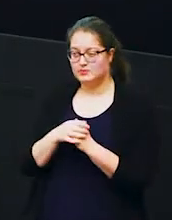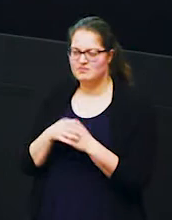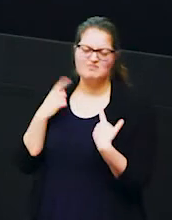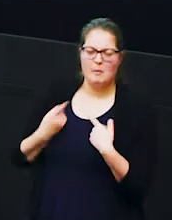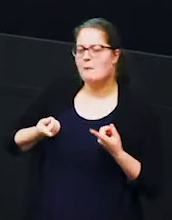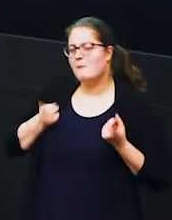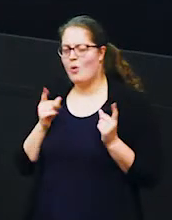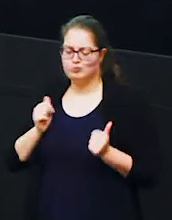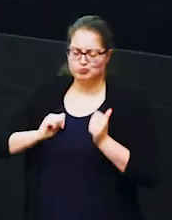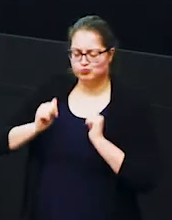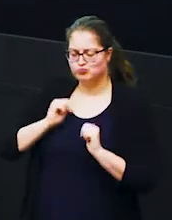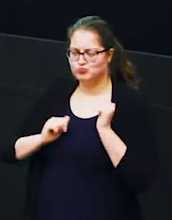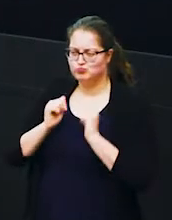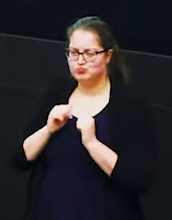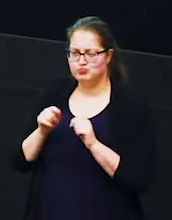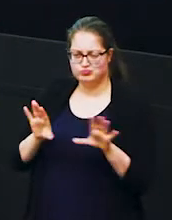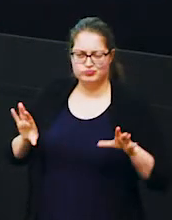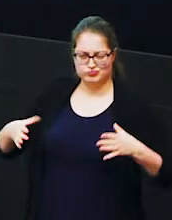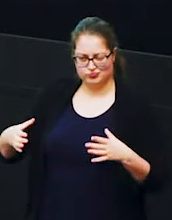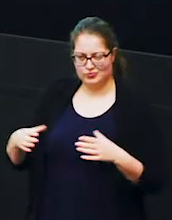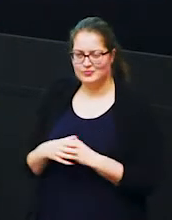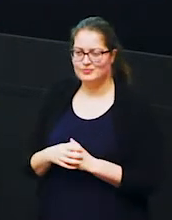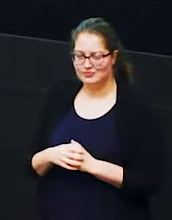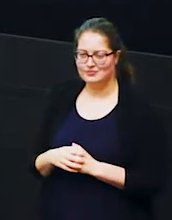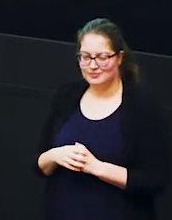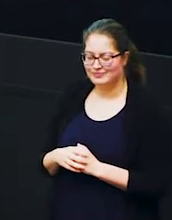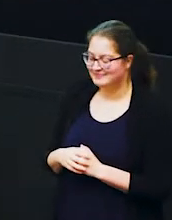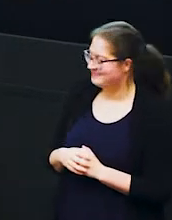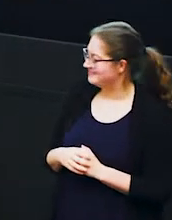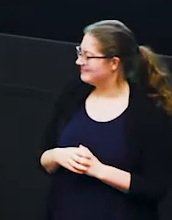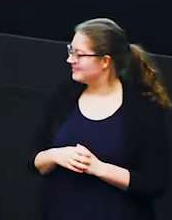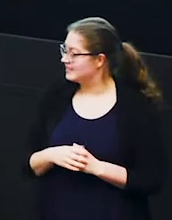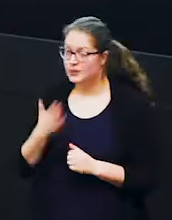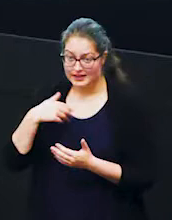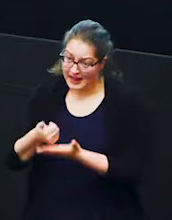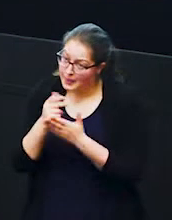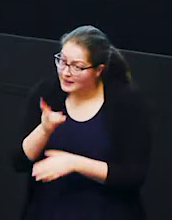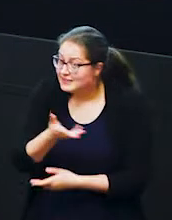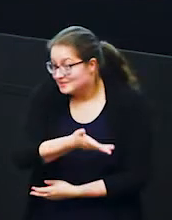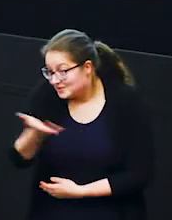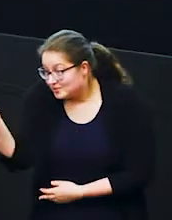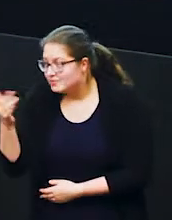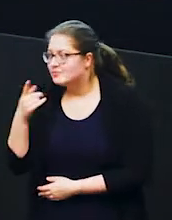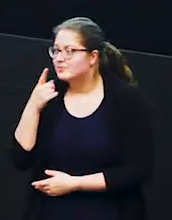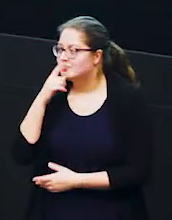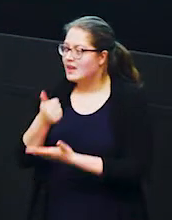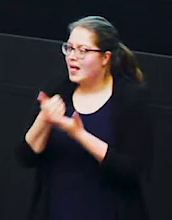around the around the herd of elephants now i need your help again can you help me identify